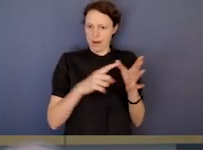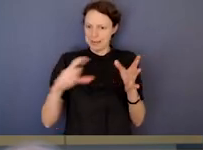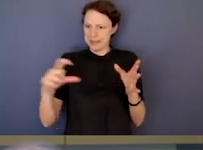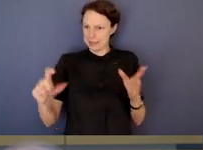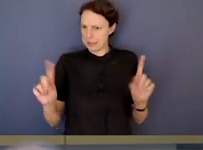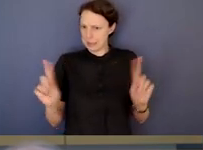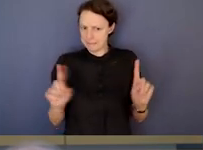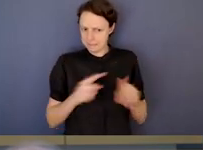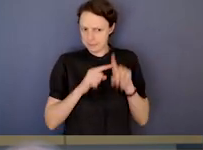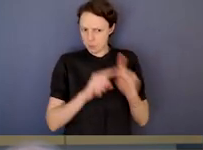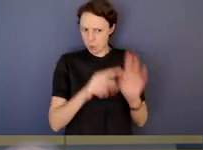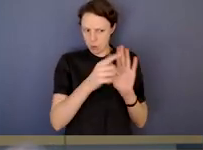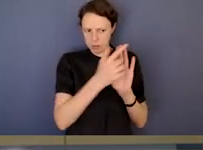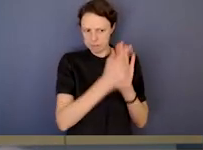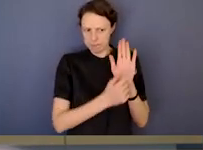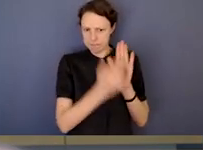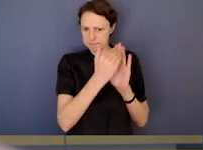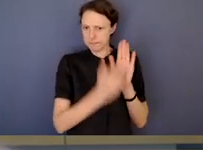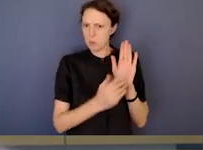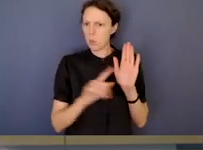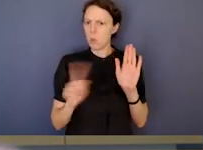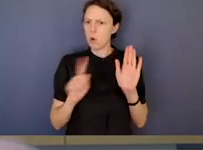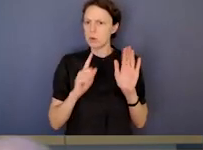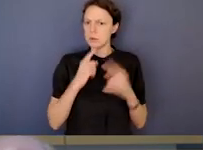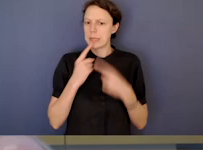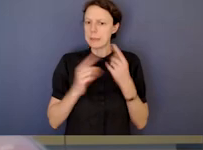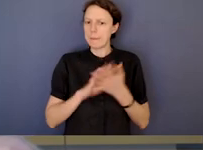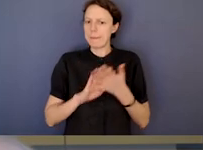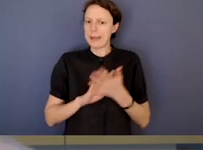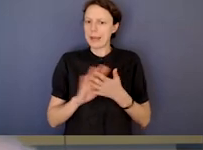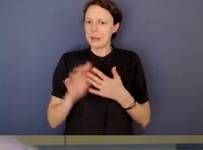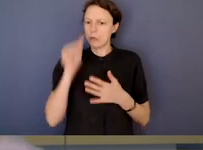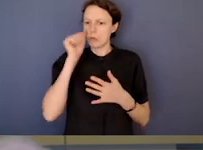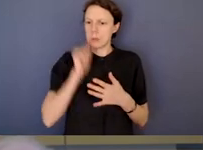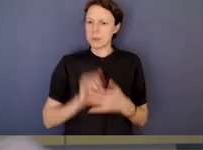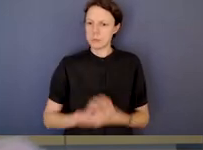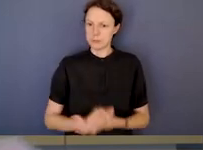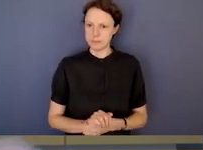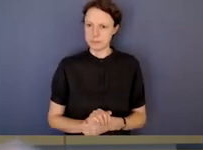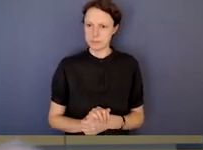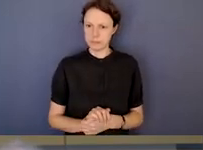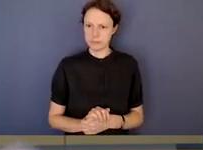any early insights into how that's working for you.